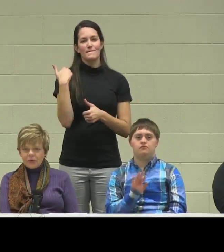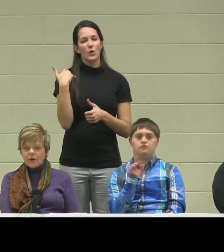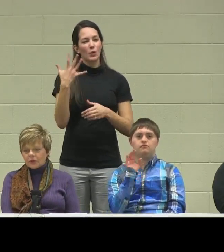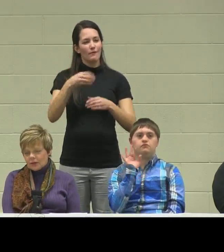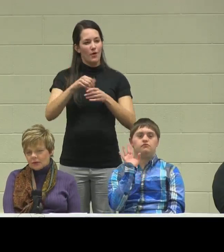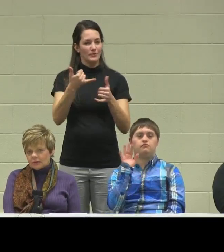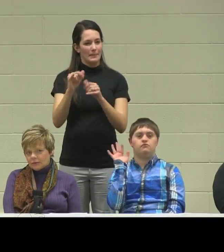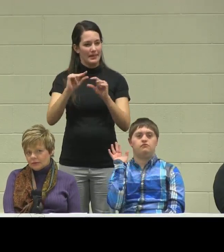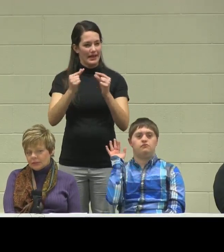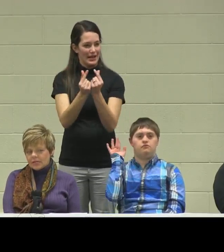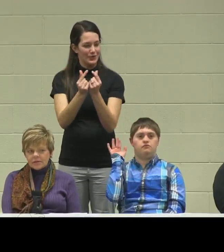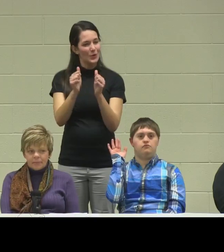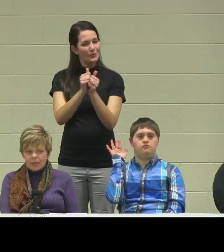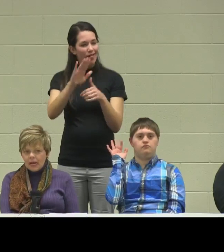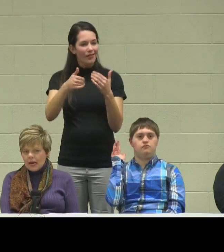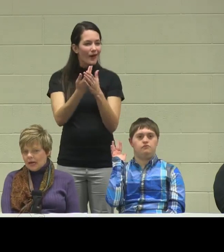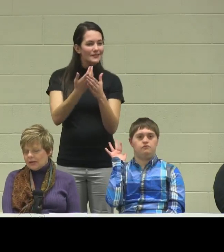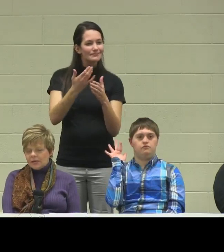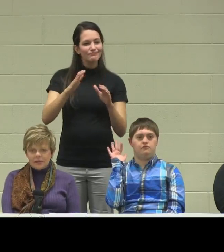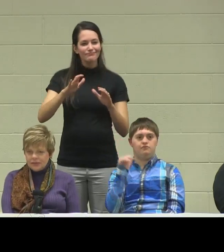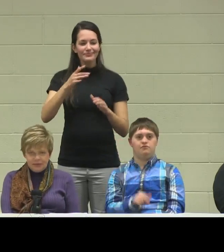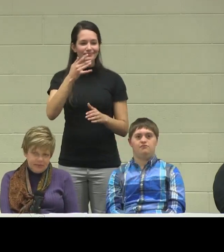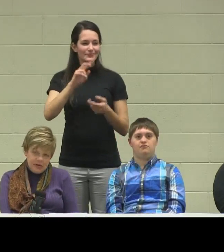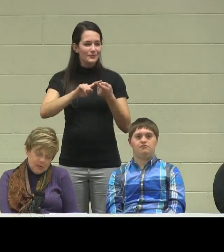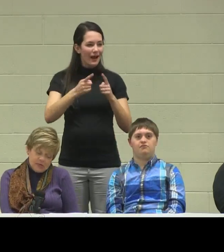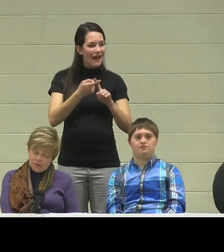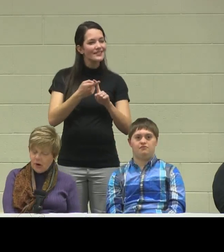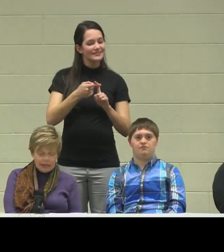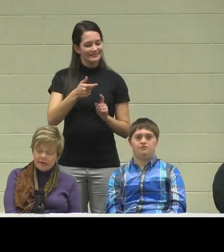with all our little group friends, and he wasn't walking.